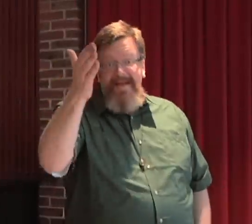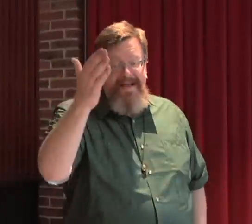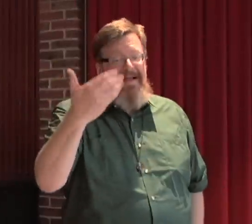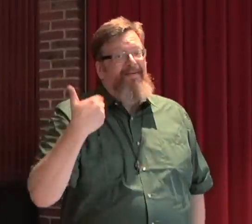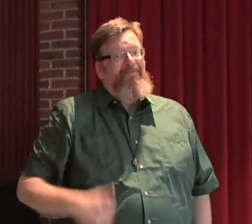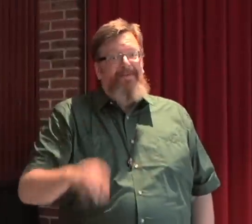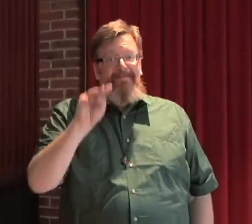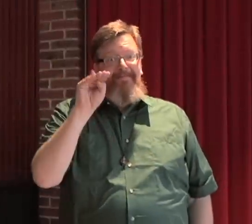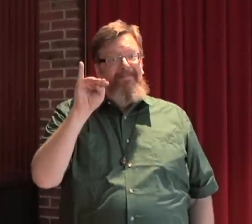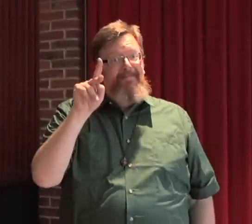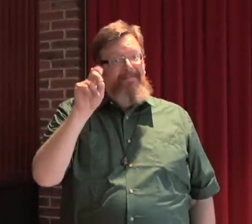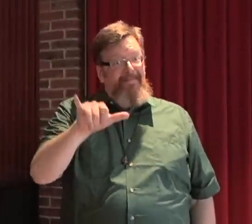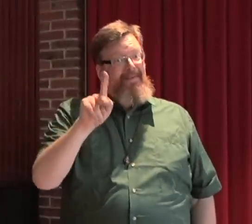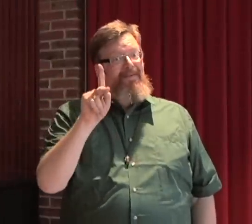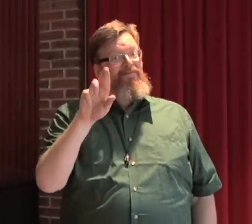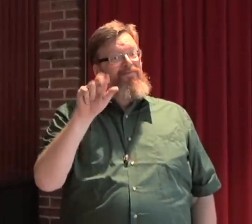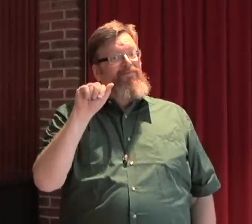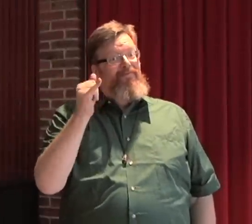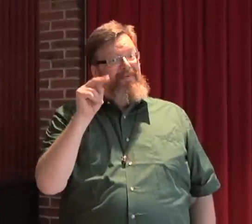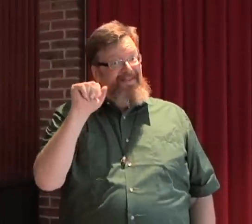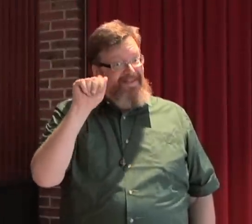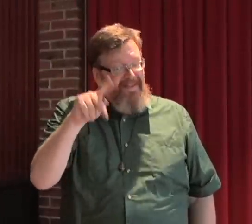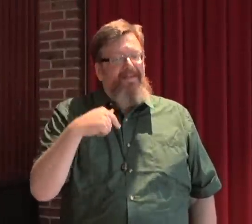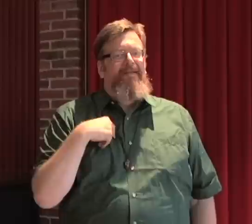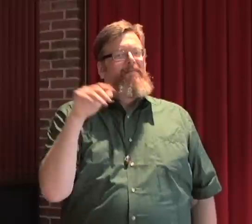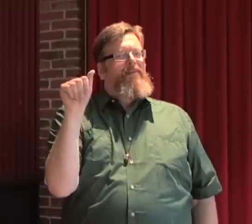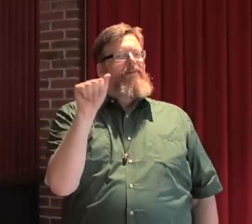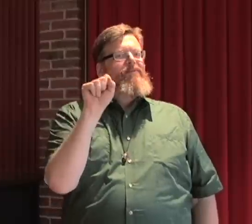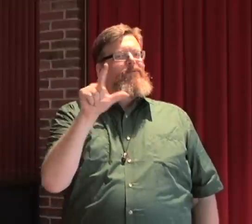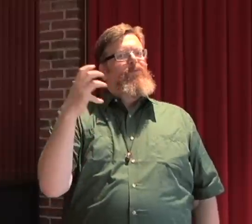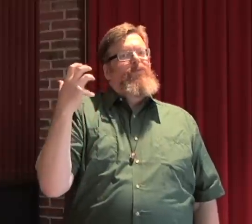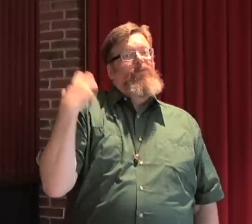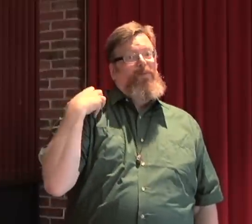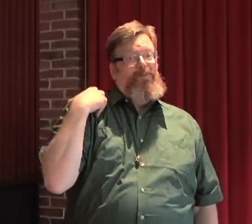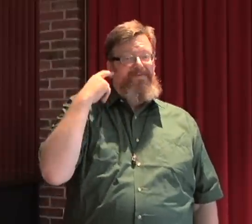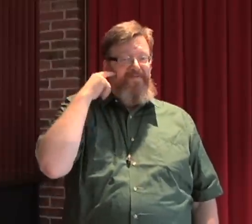Hello ladies and gentlemen, my name is Mikey Krajnak. I am the American Sign Language coach for the A.R.T.,